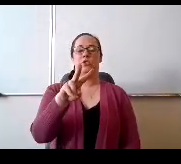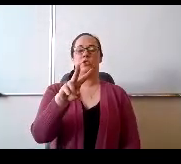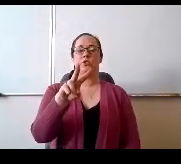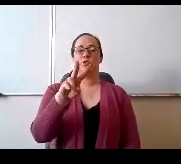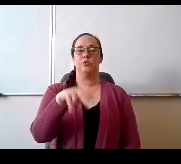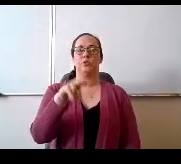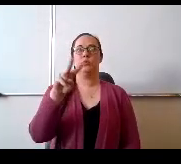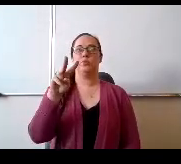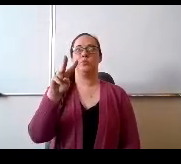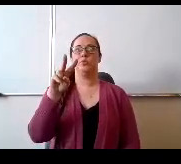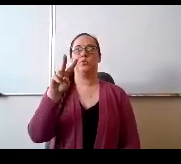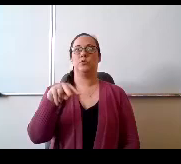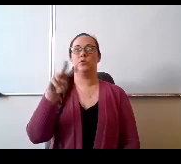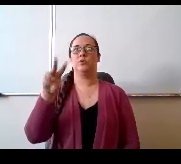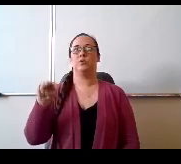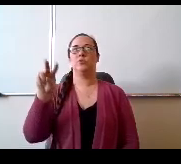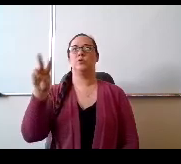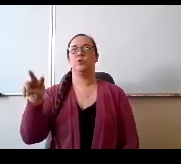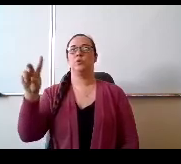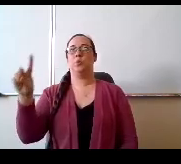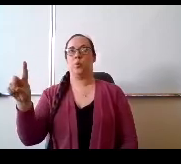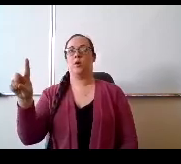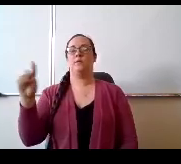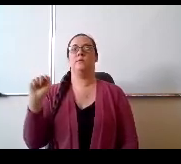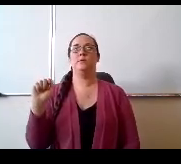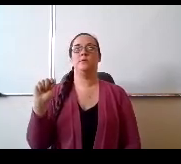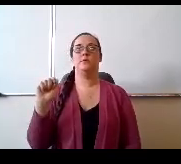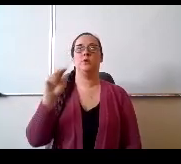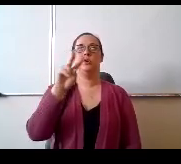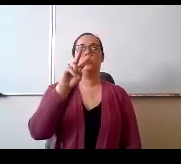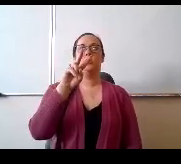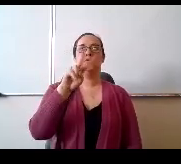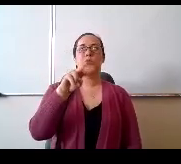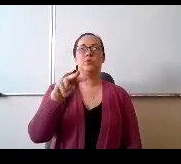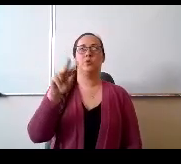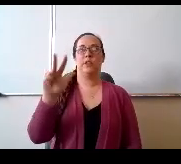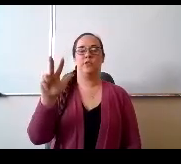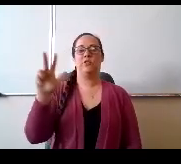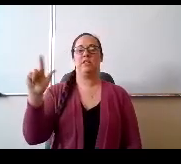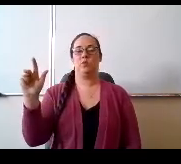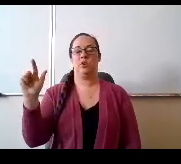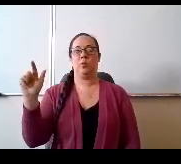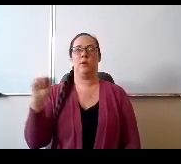of matters related to classified staff. Two 2321 approval of student fee